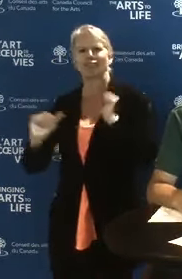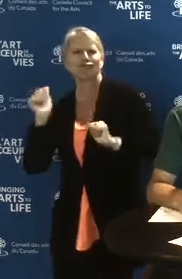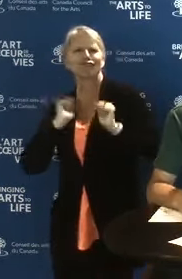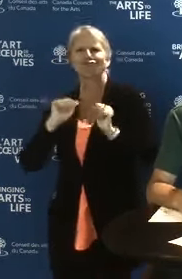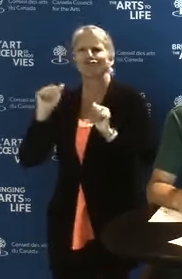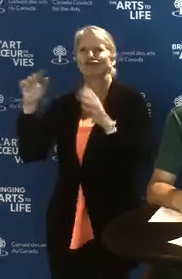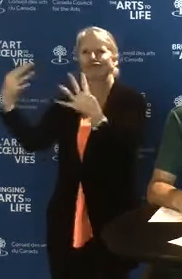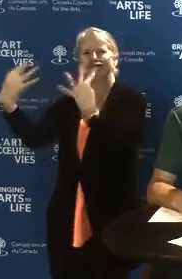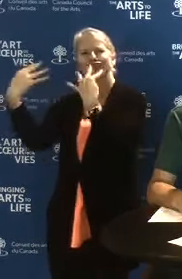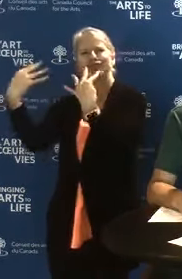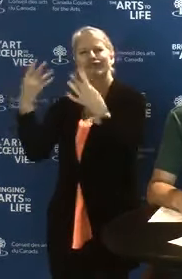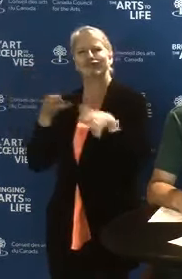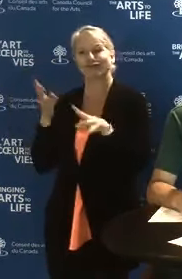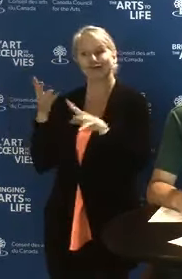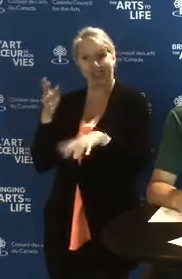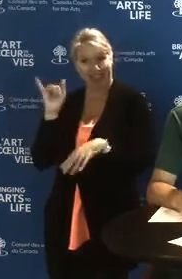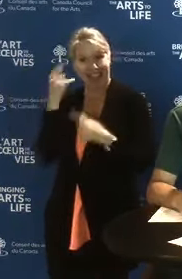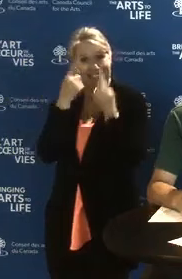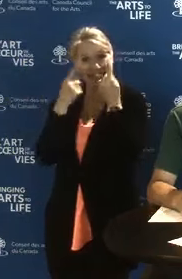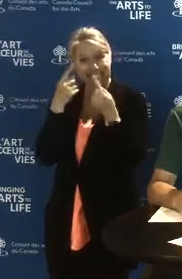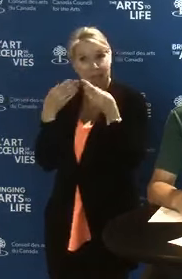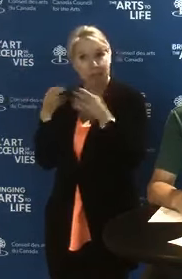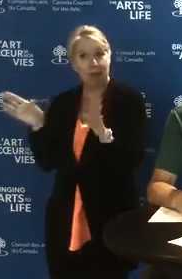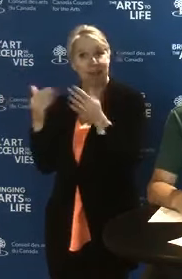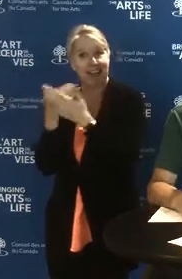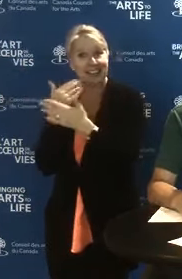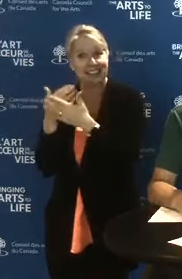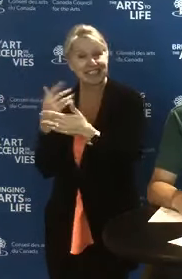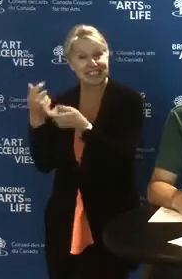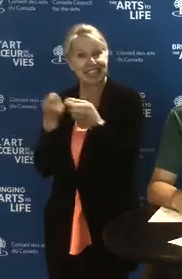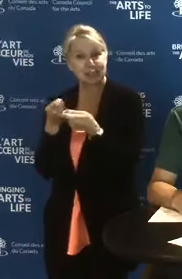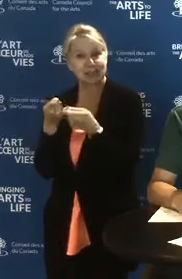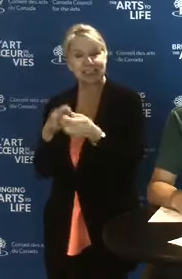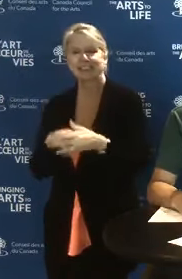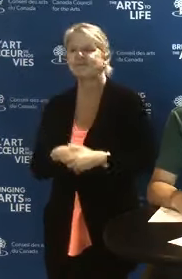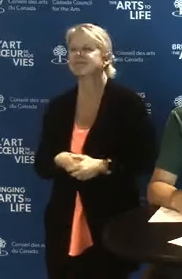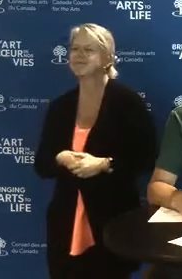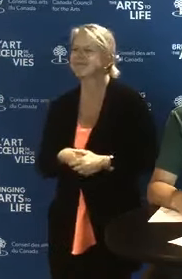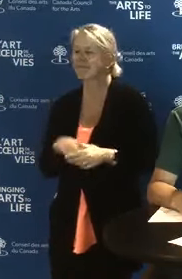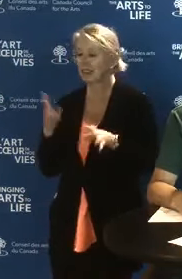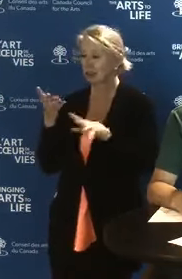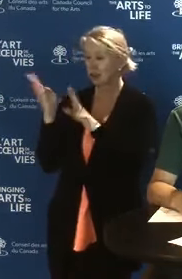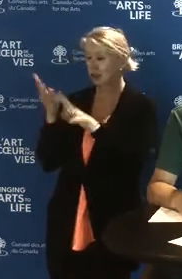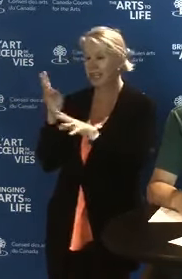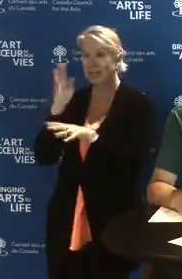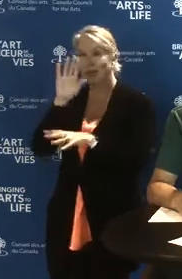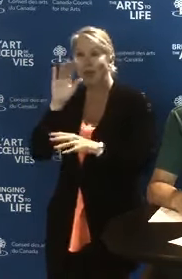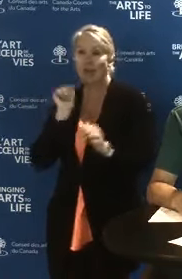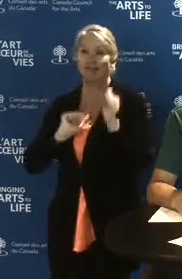Again, streaming for the sake of streaming might not be eligible. It's really about why you're doing this.